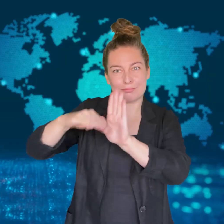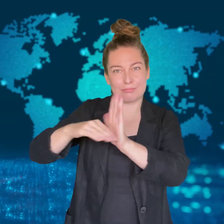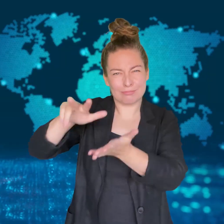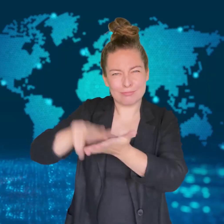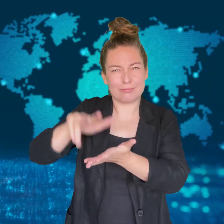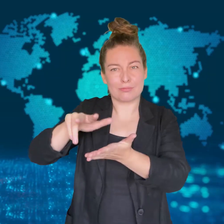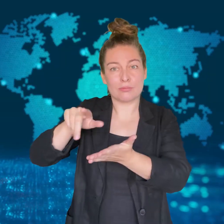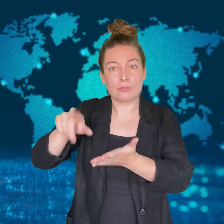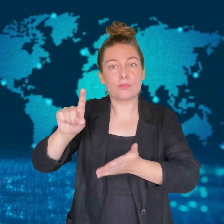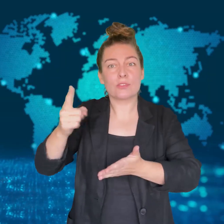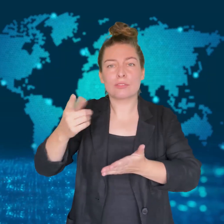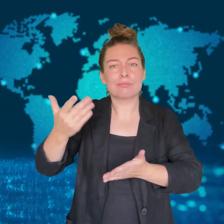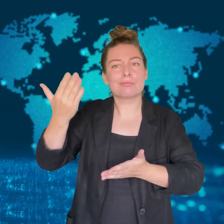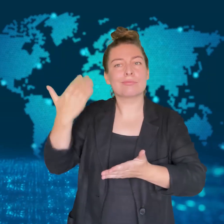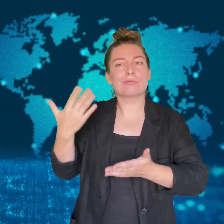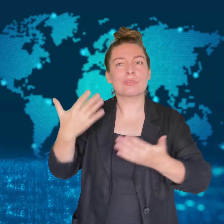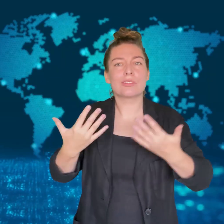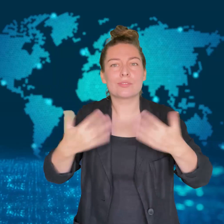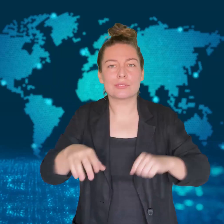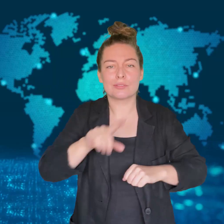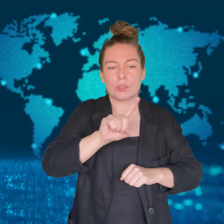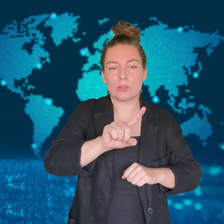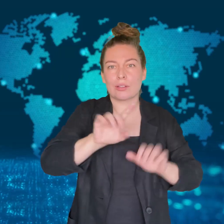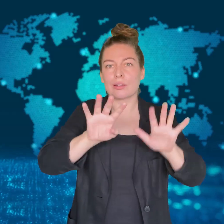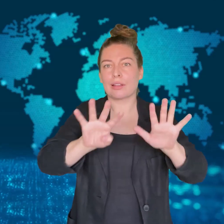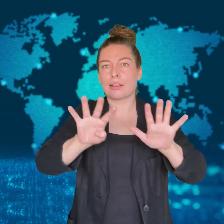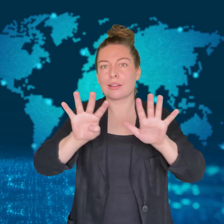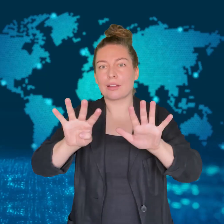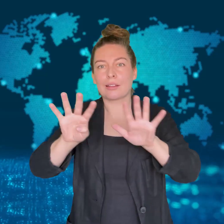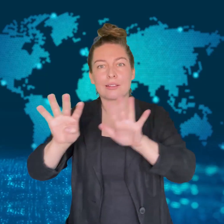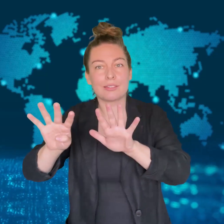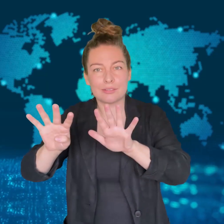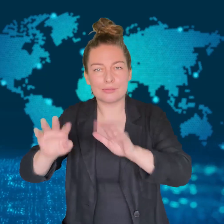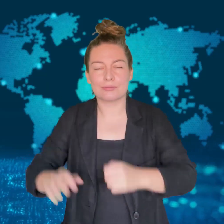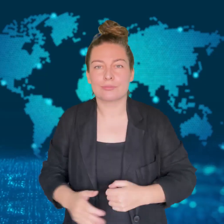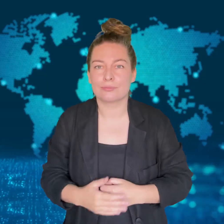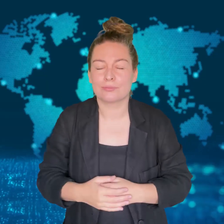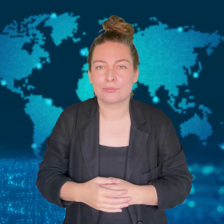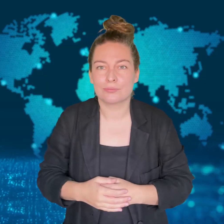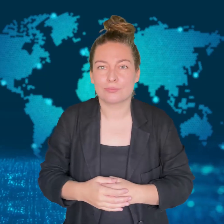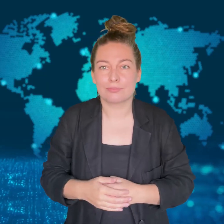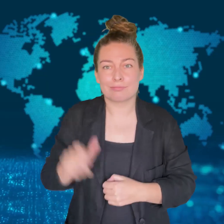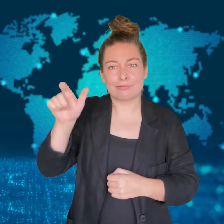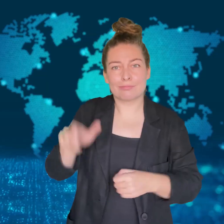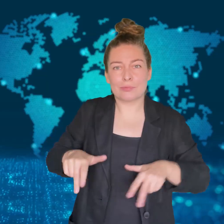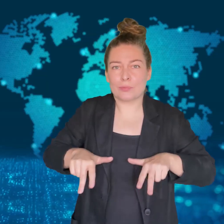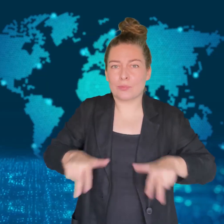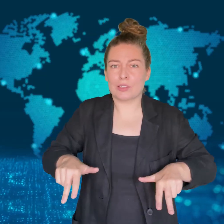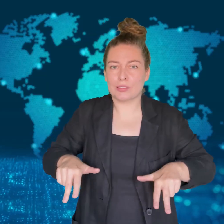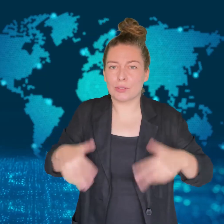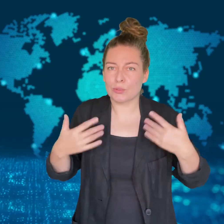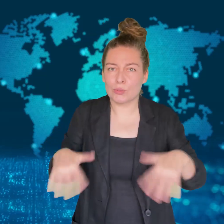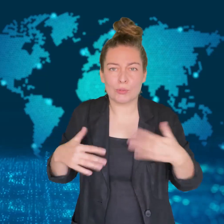The last time was in 1999.